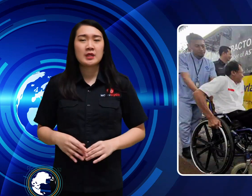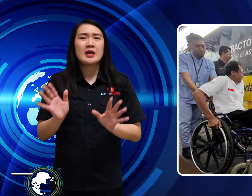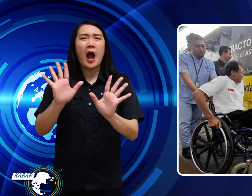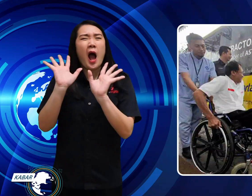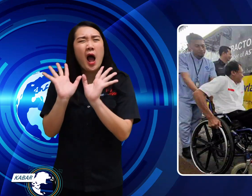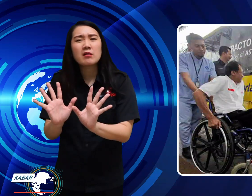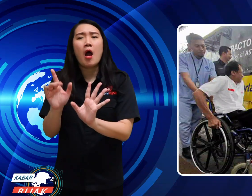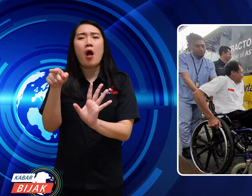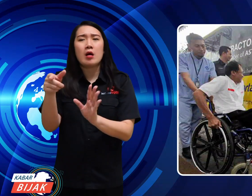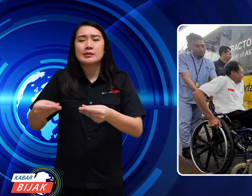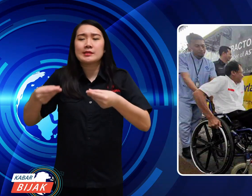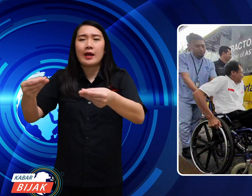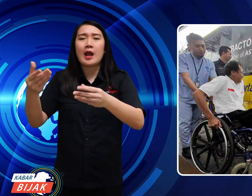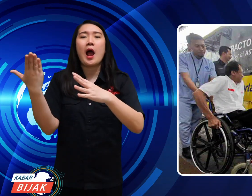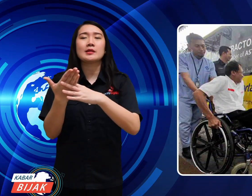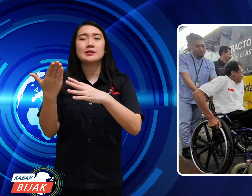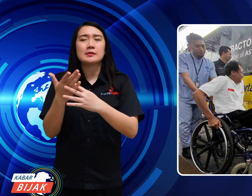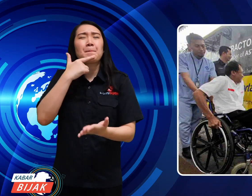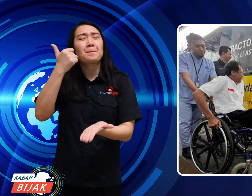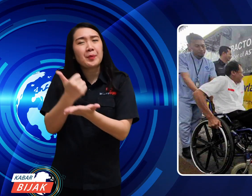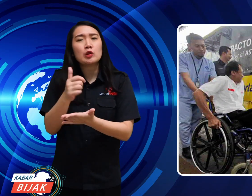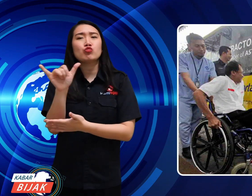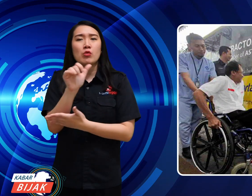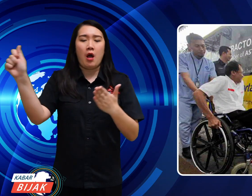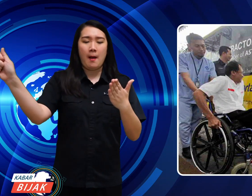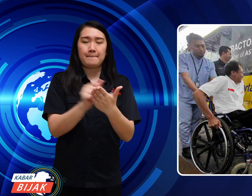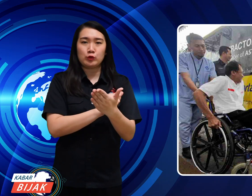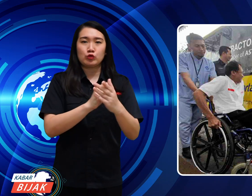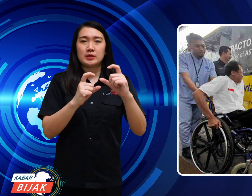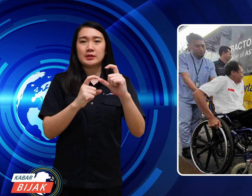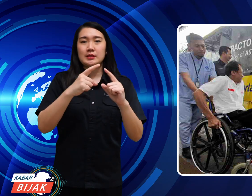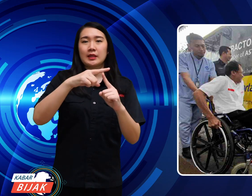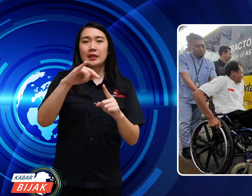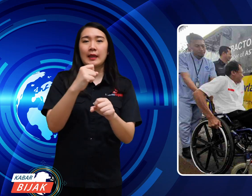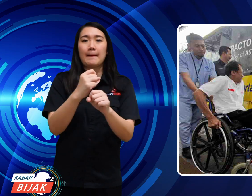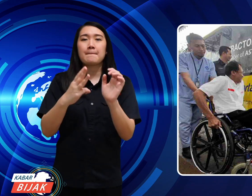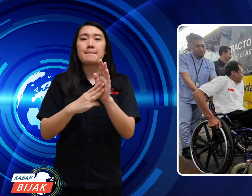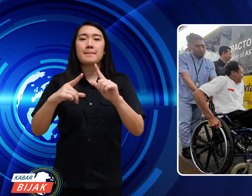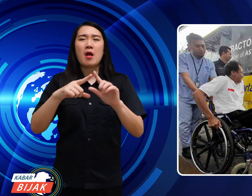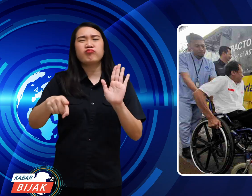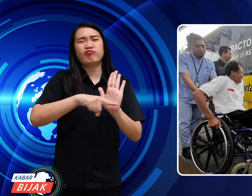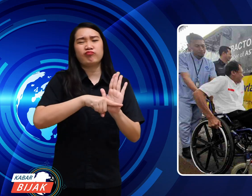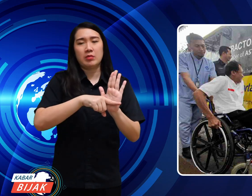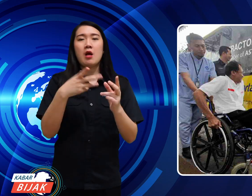Not only available access, important also remove the negative stigma,